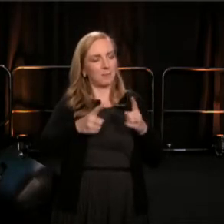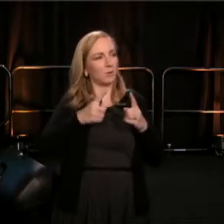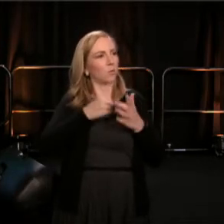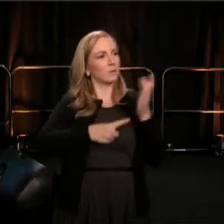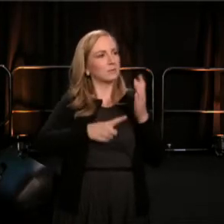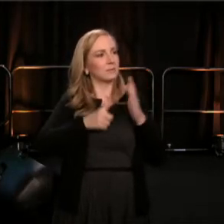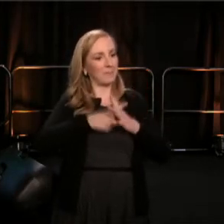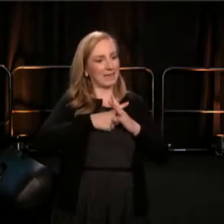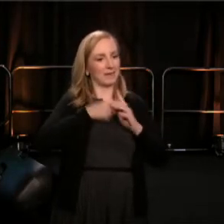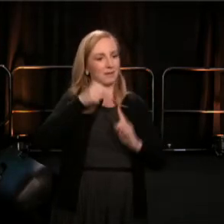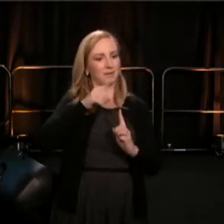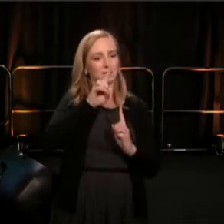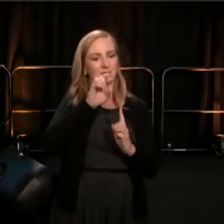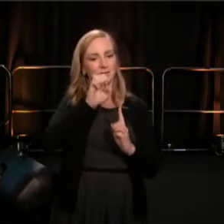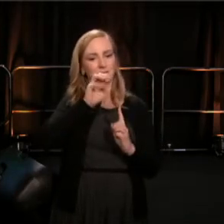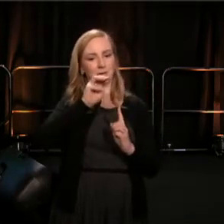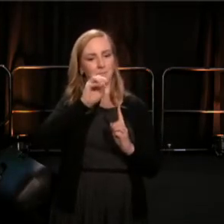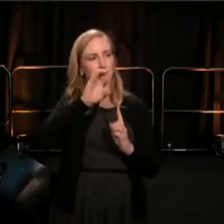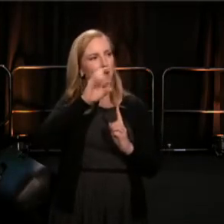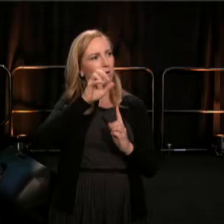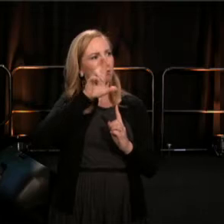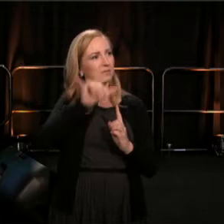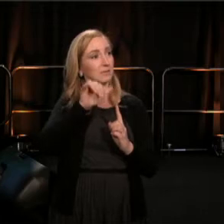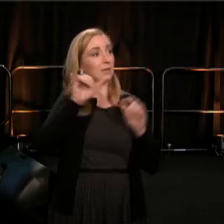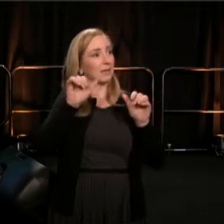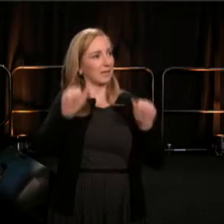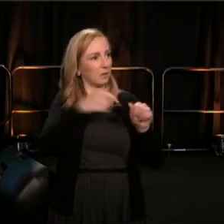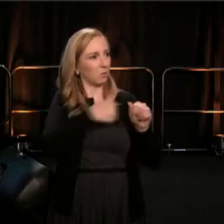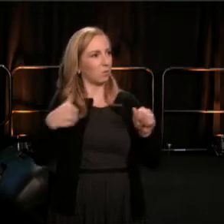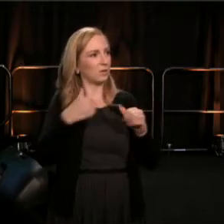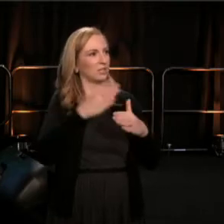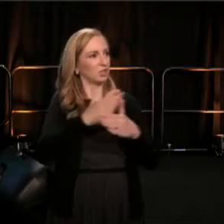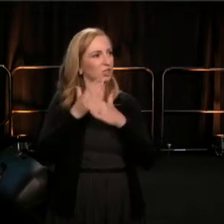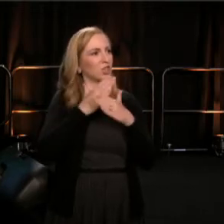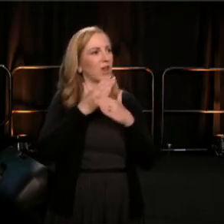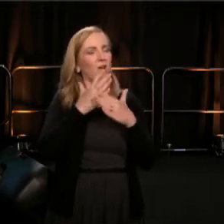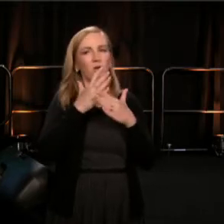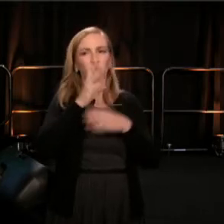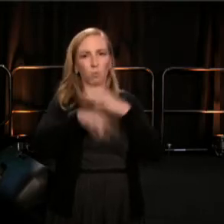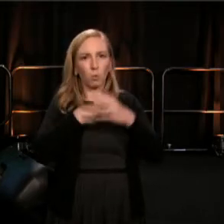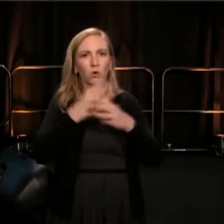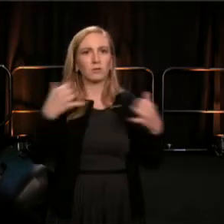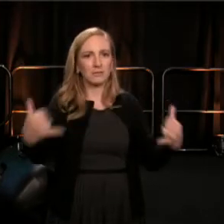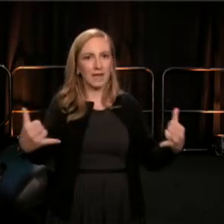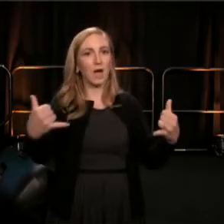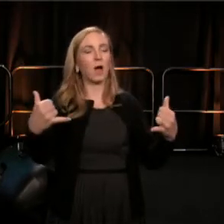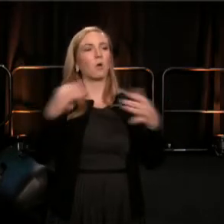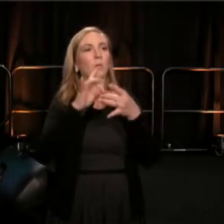Can we share this world in peace? Can we spread it's bounty equitably?